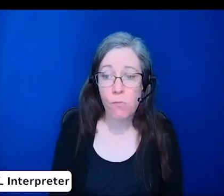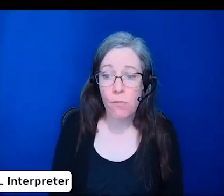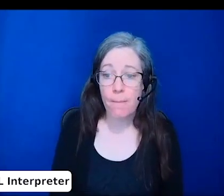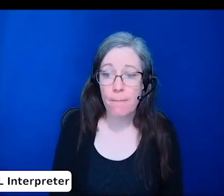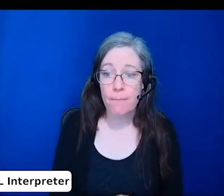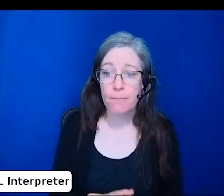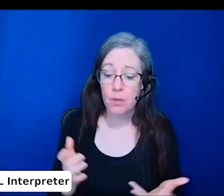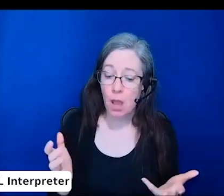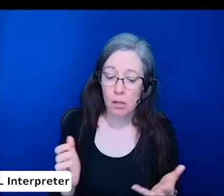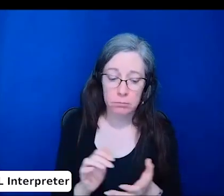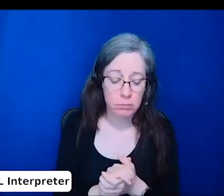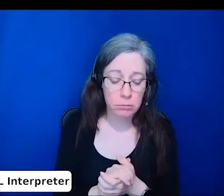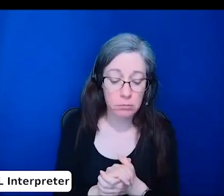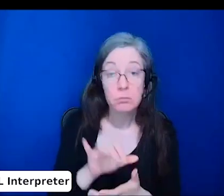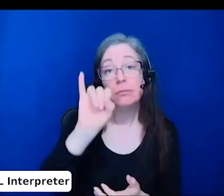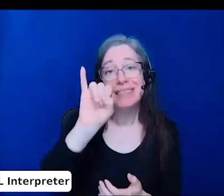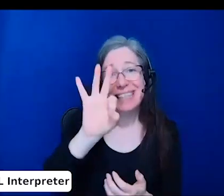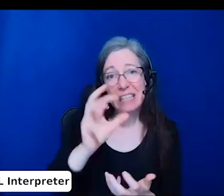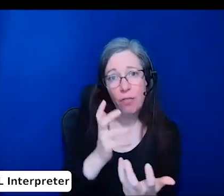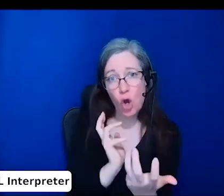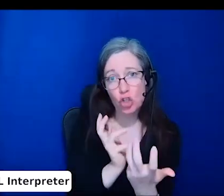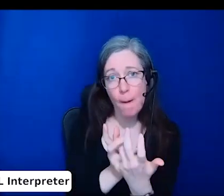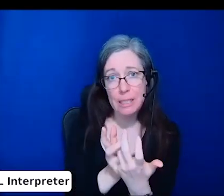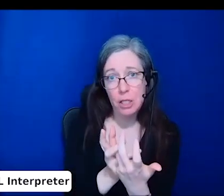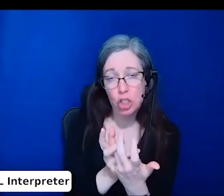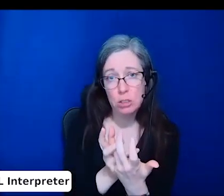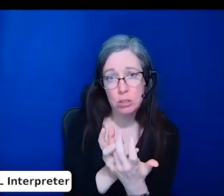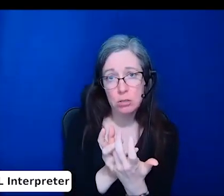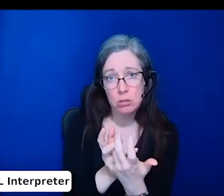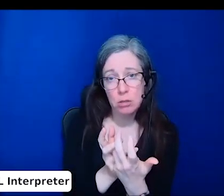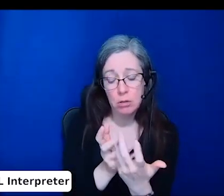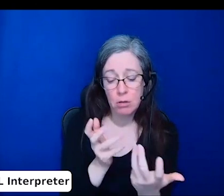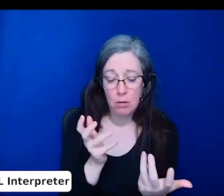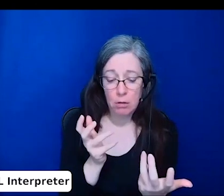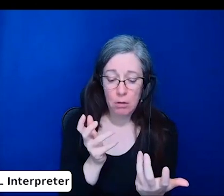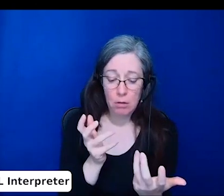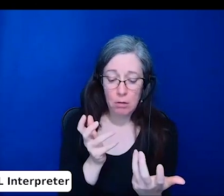If the accommodations are made that make it apparent